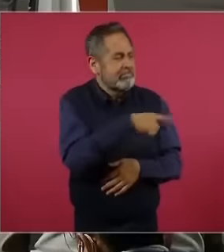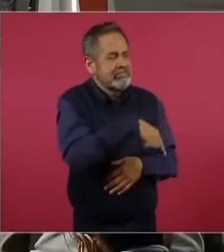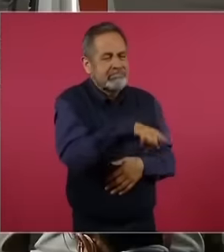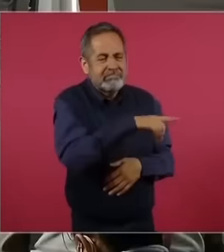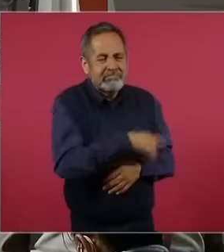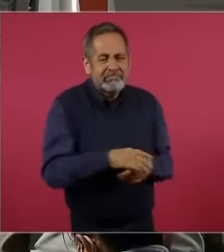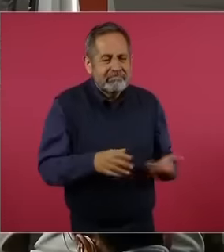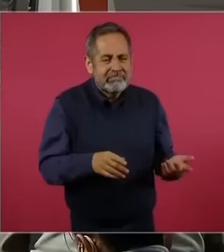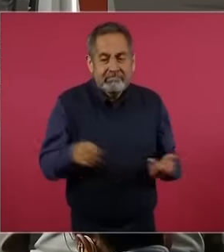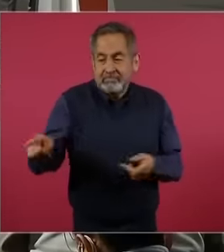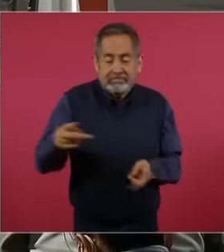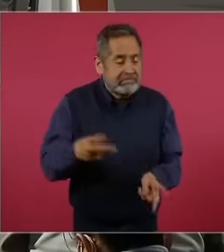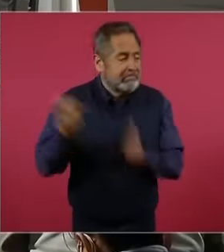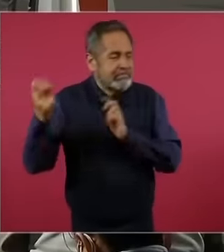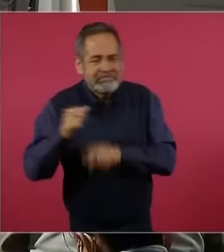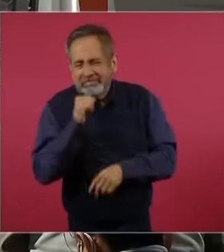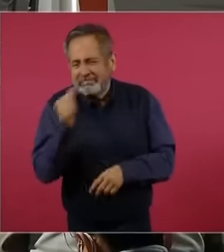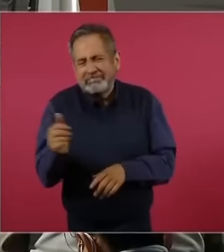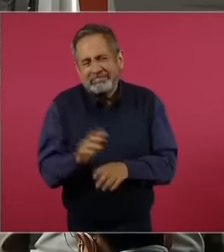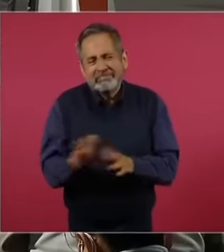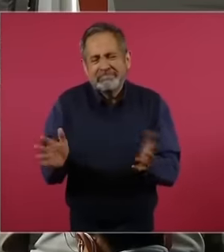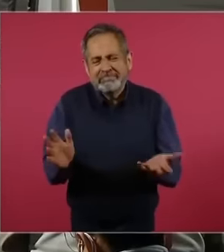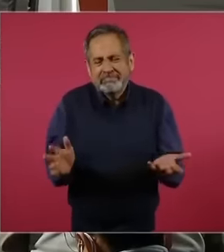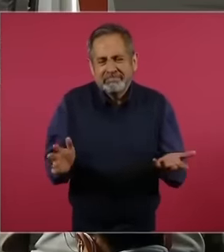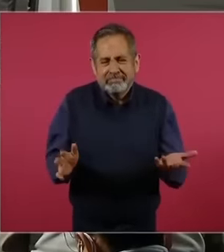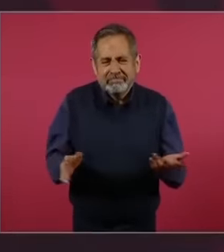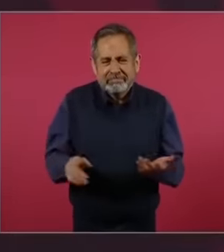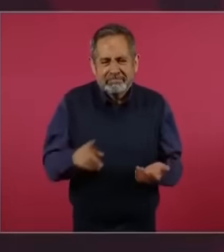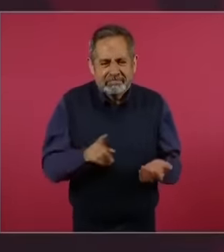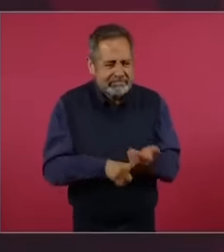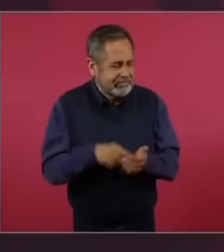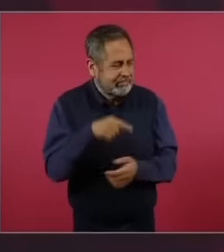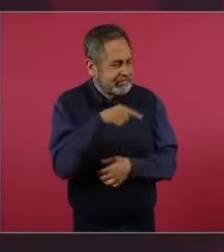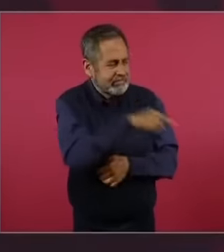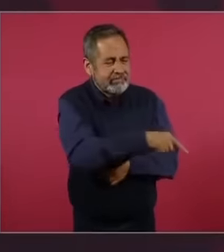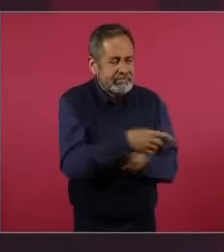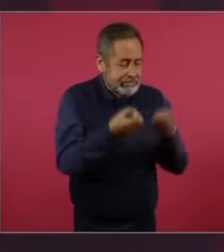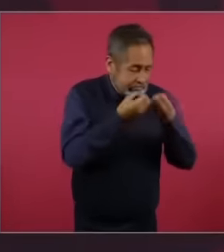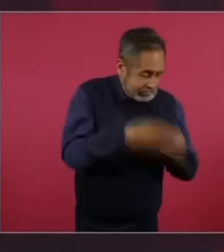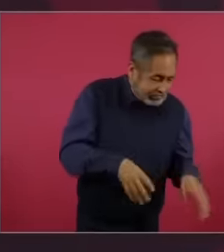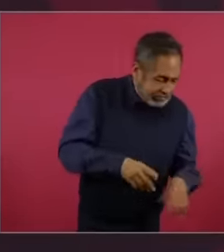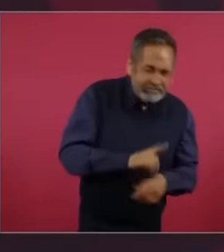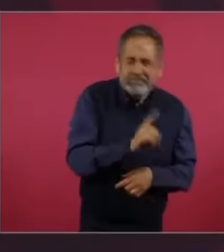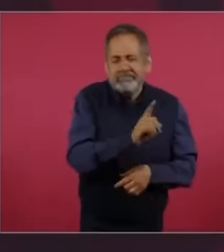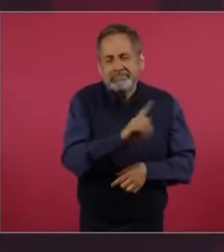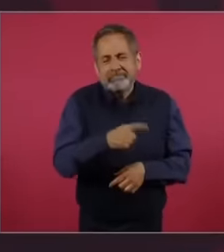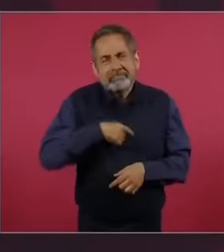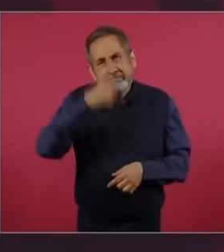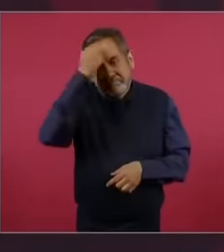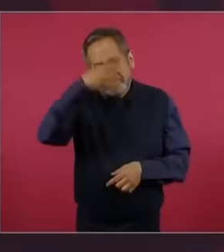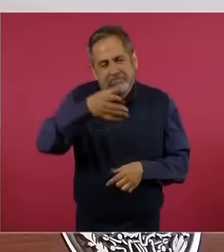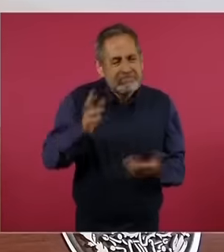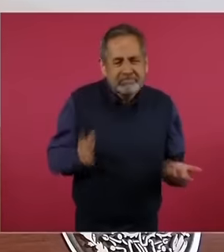They lost them more than they don't remember where they left them but immediately the